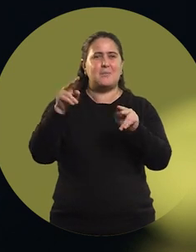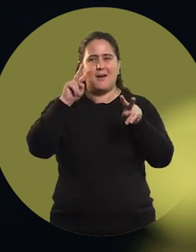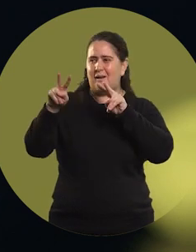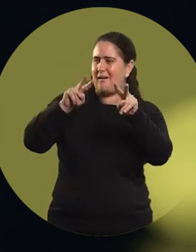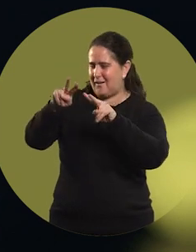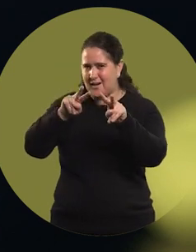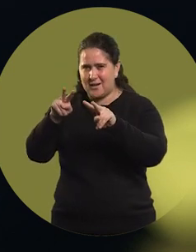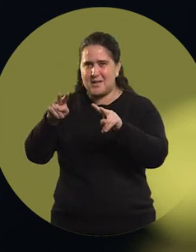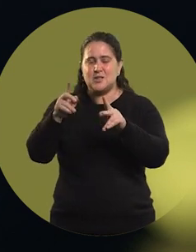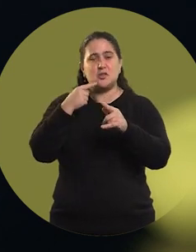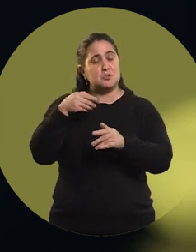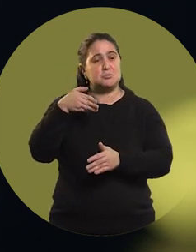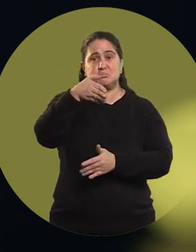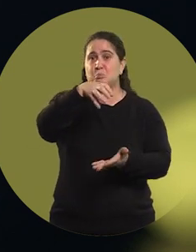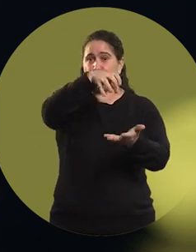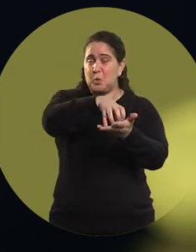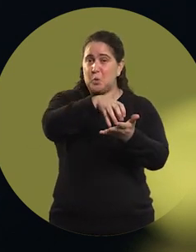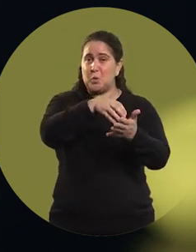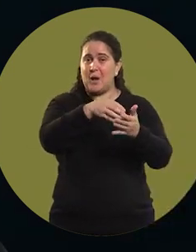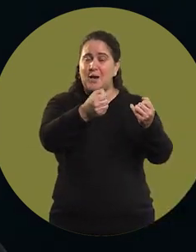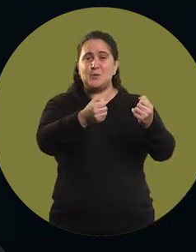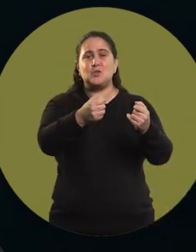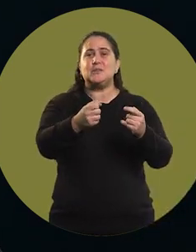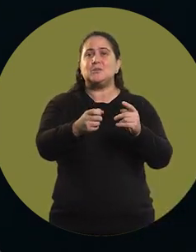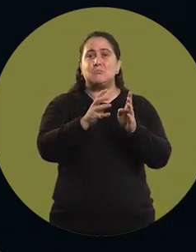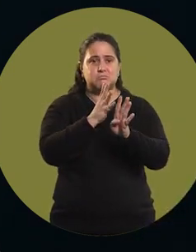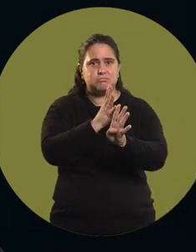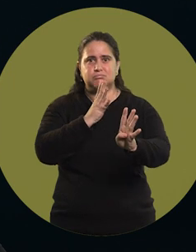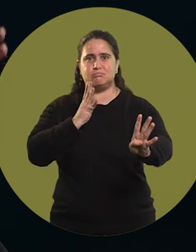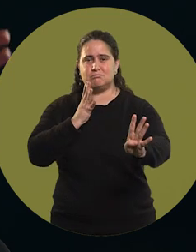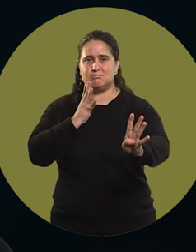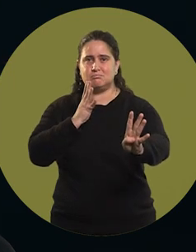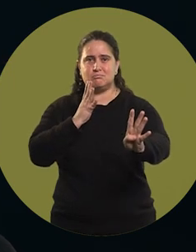and I found a very long